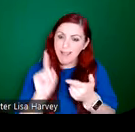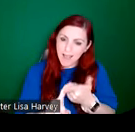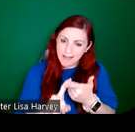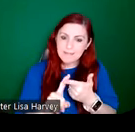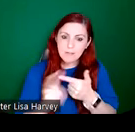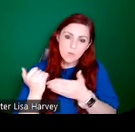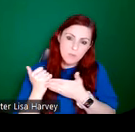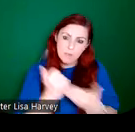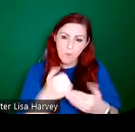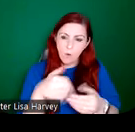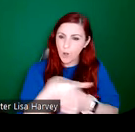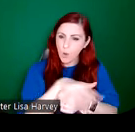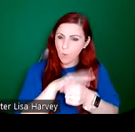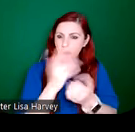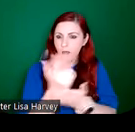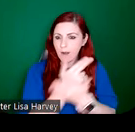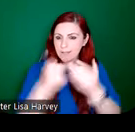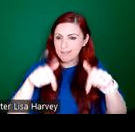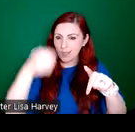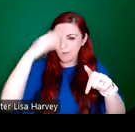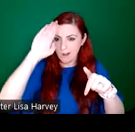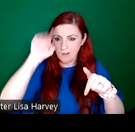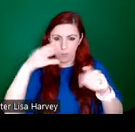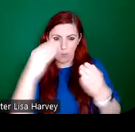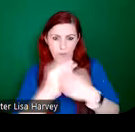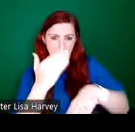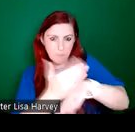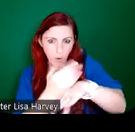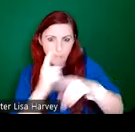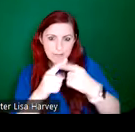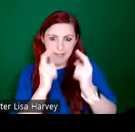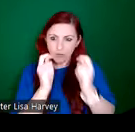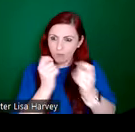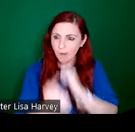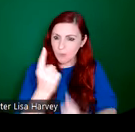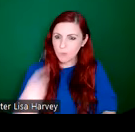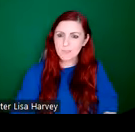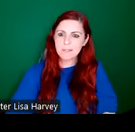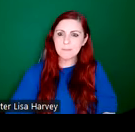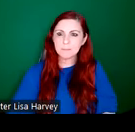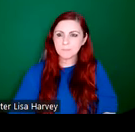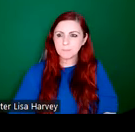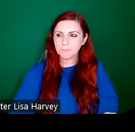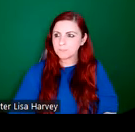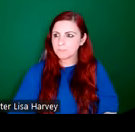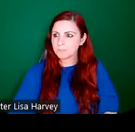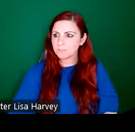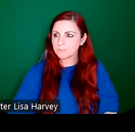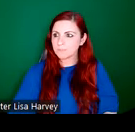local artists in Ireland with employment and training opportunities. So An Túr